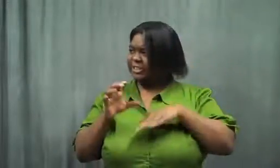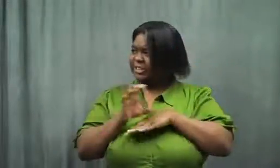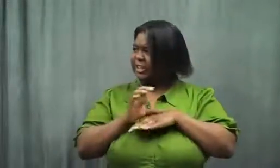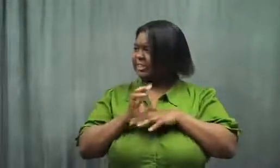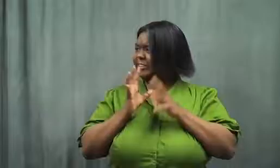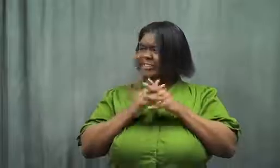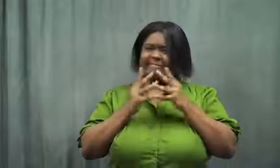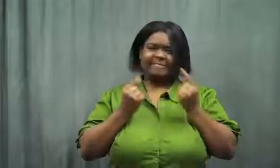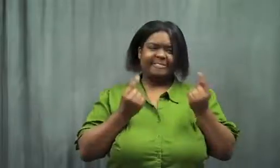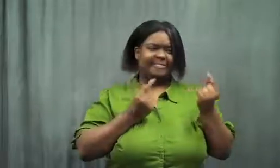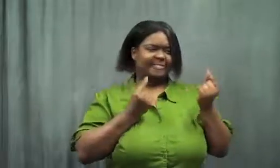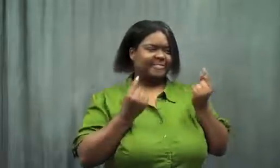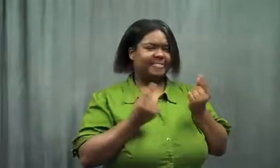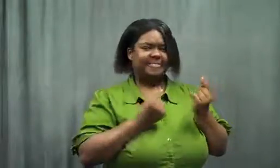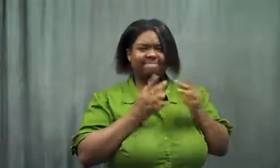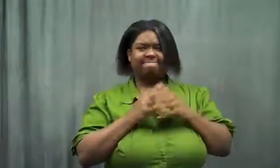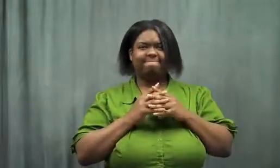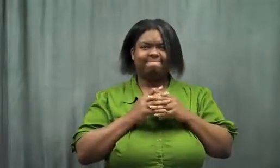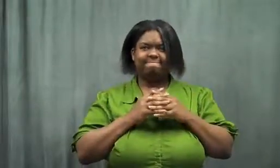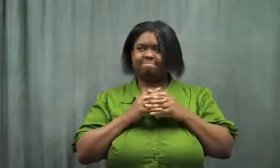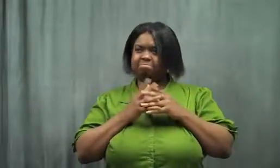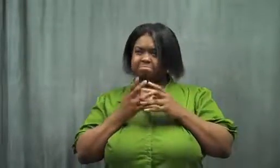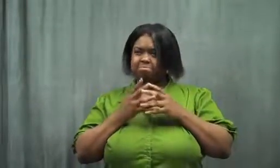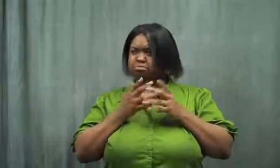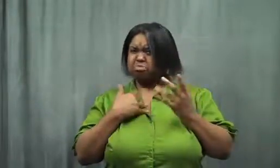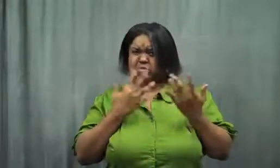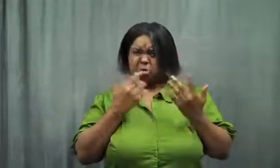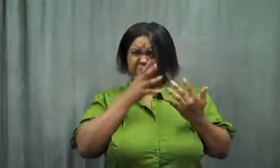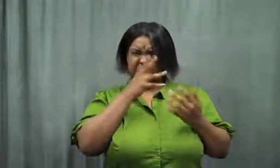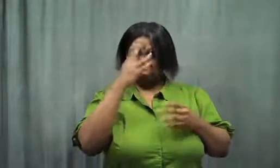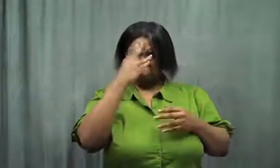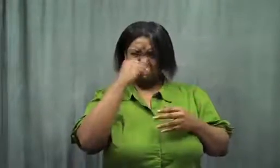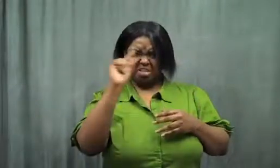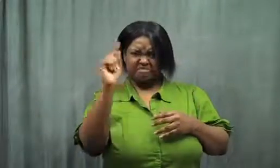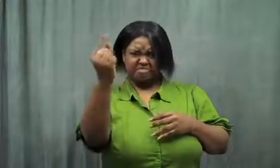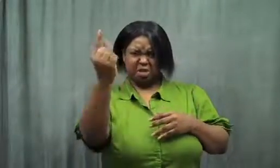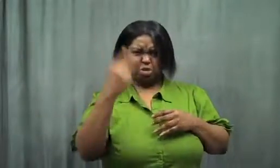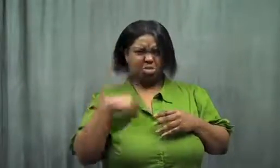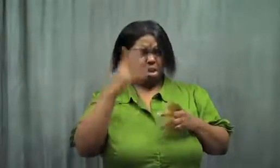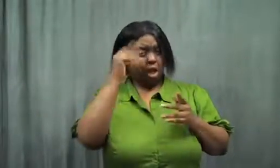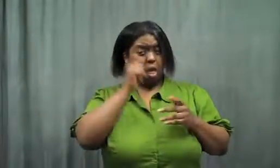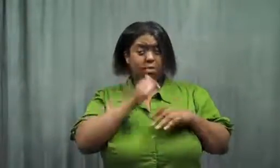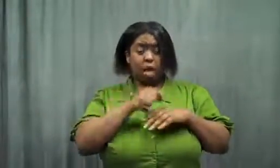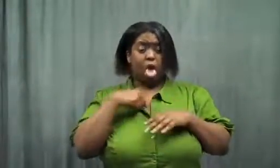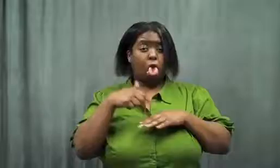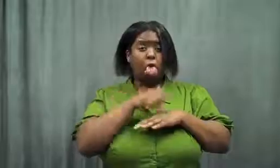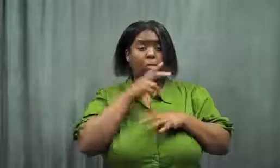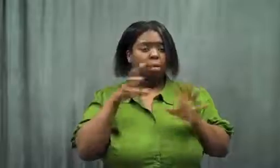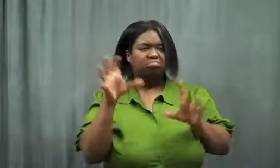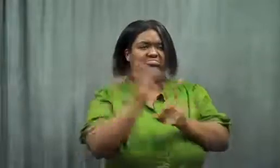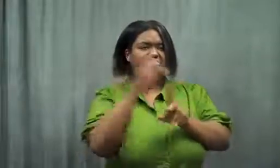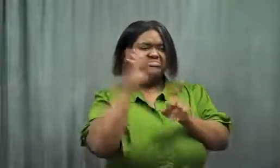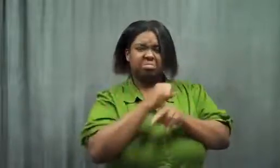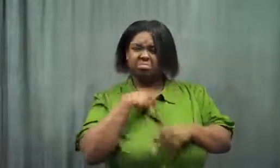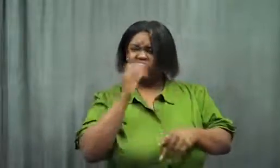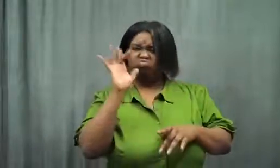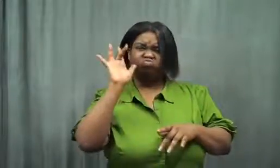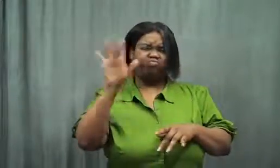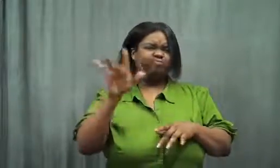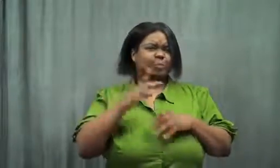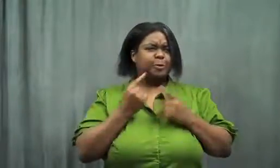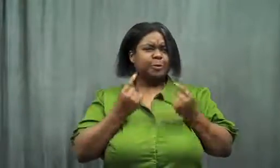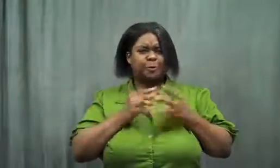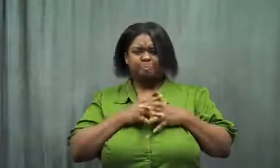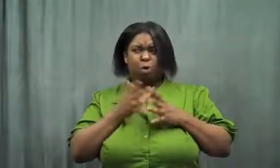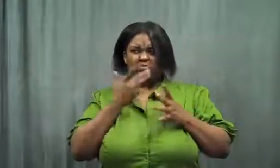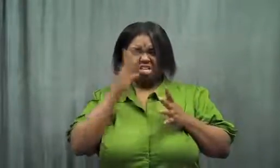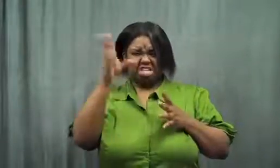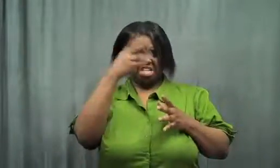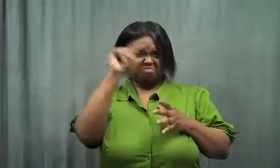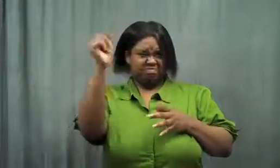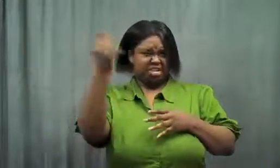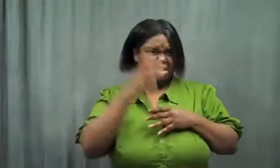I waited for my parents to sleep first, otherwise mom would catch me.